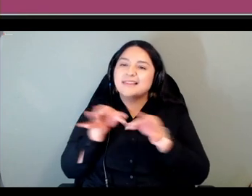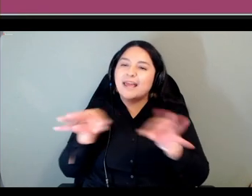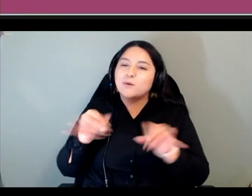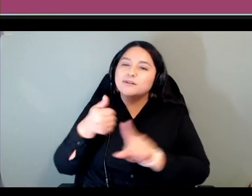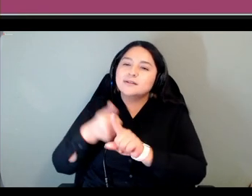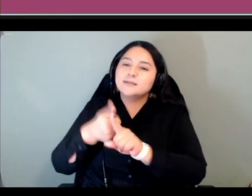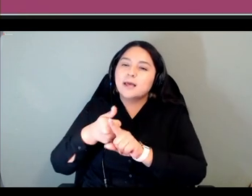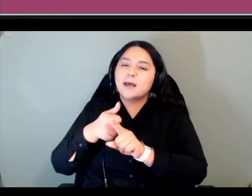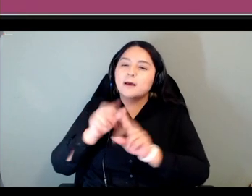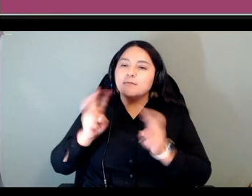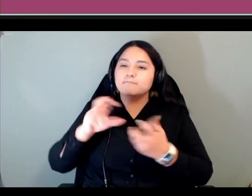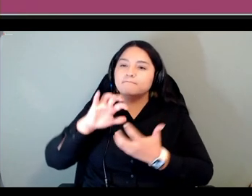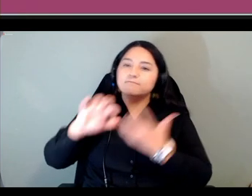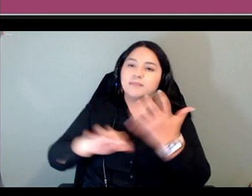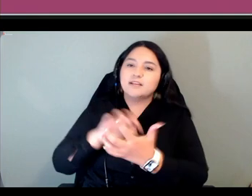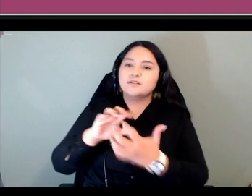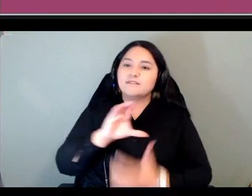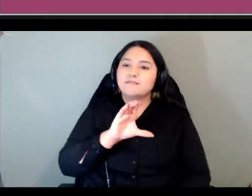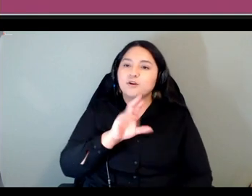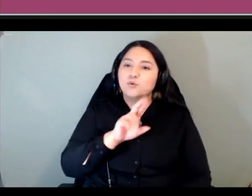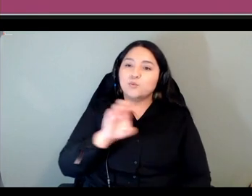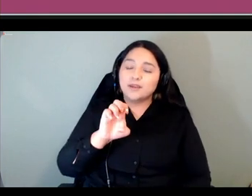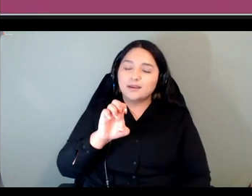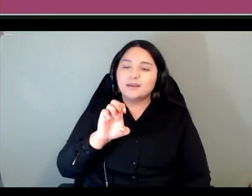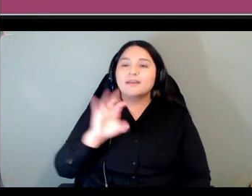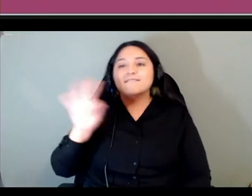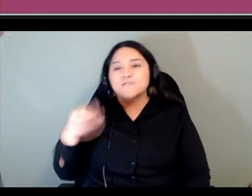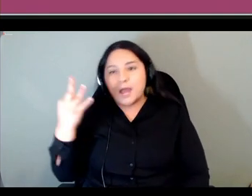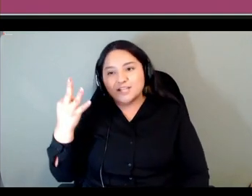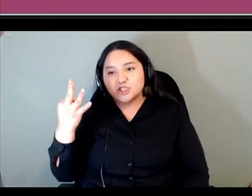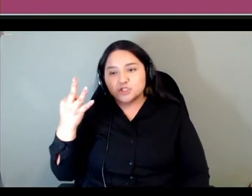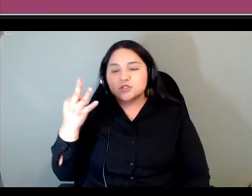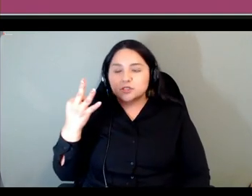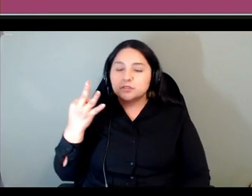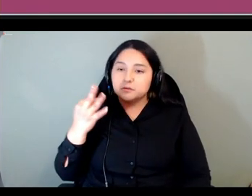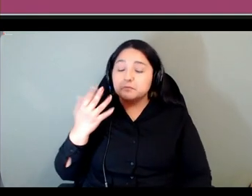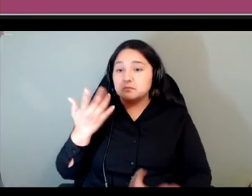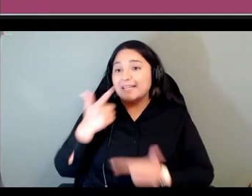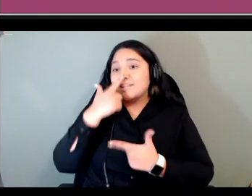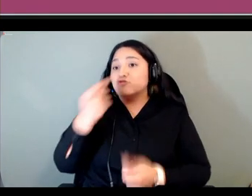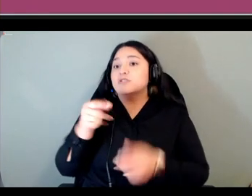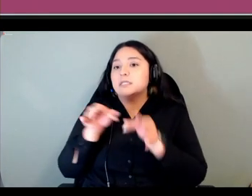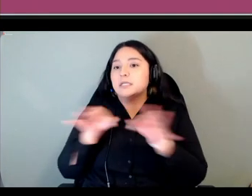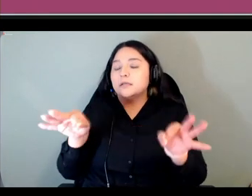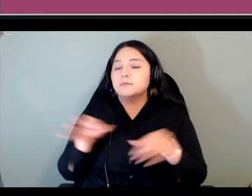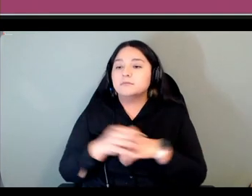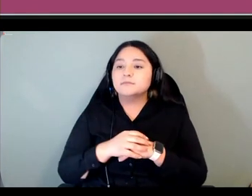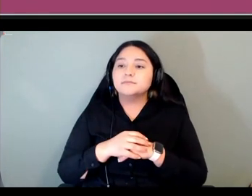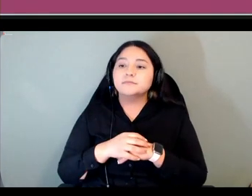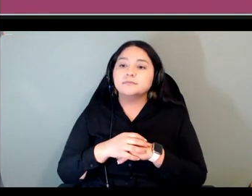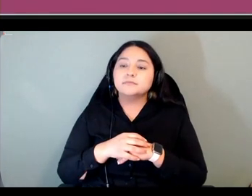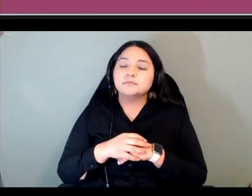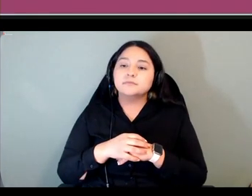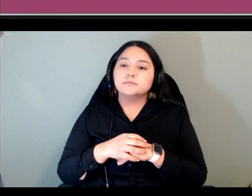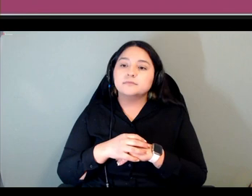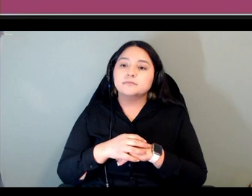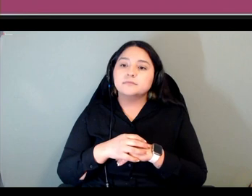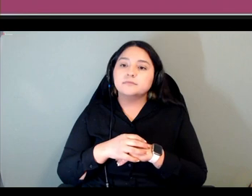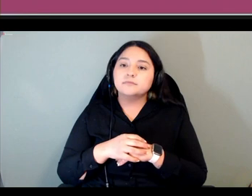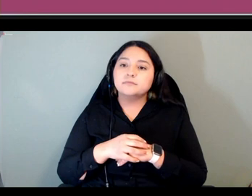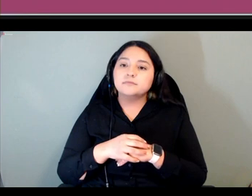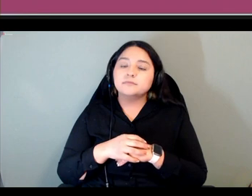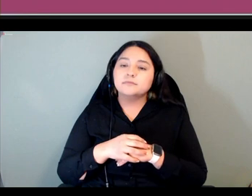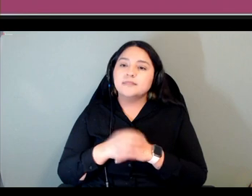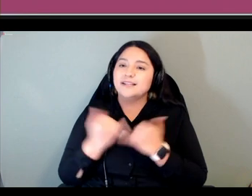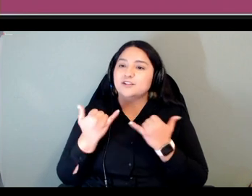cree and french which makes it really interesting um and it's being actively revitalized and